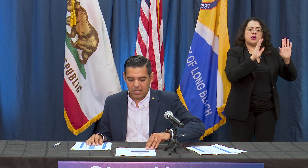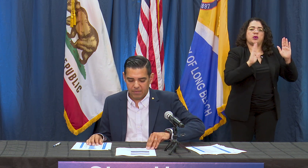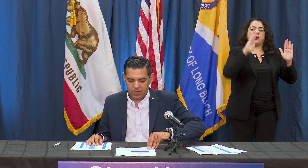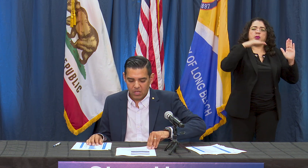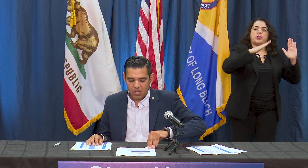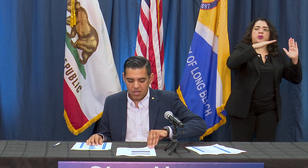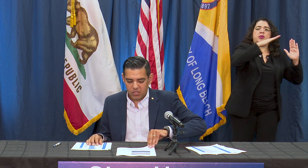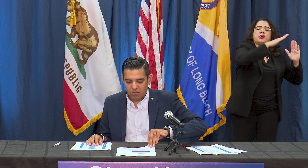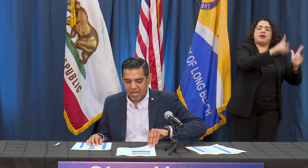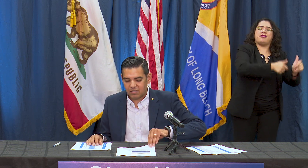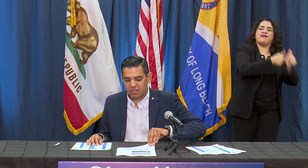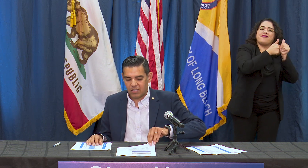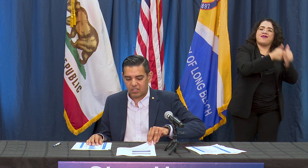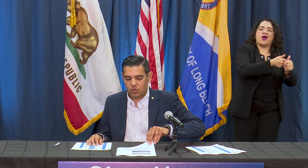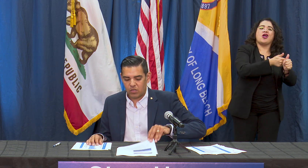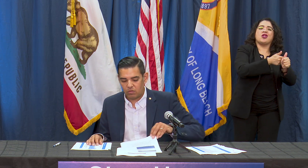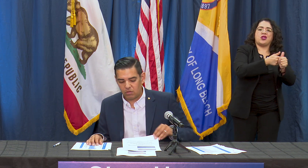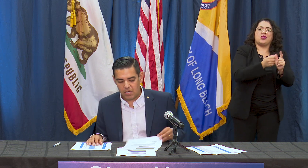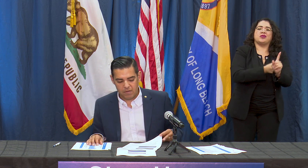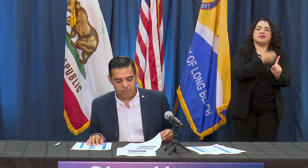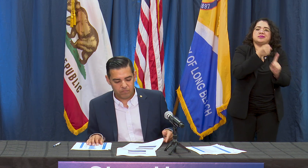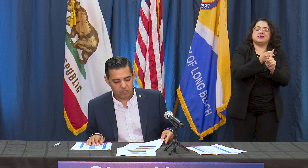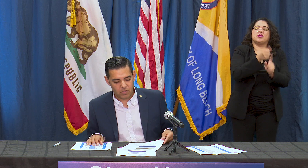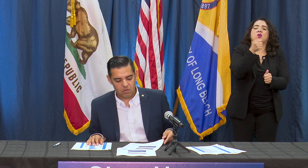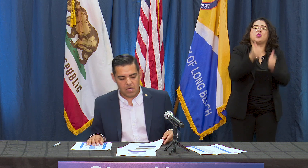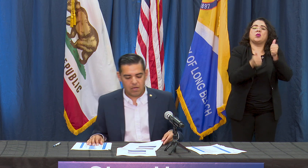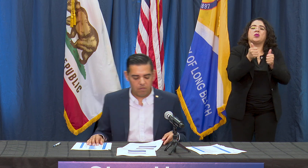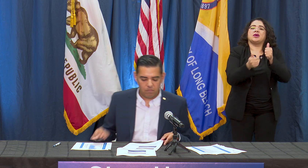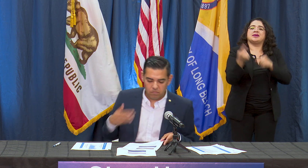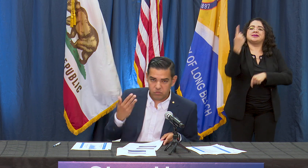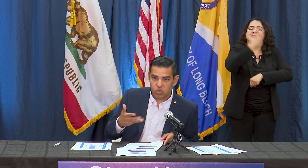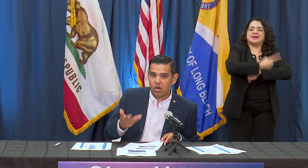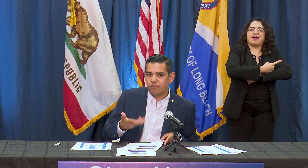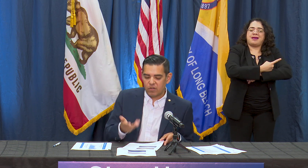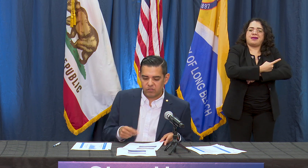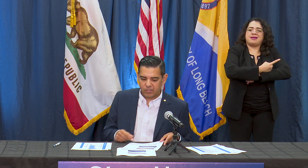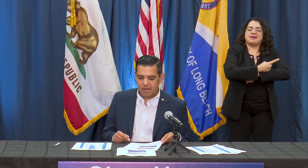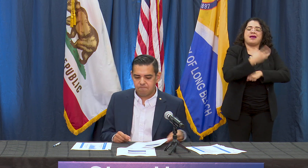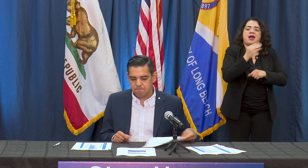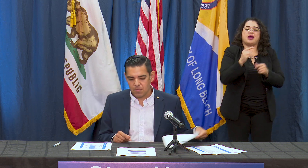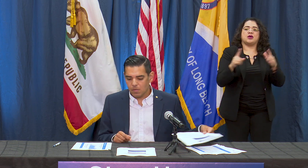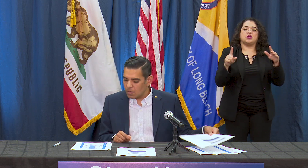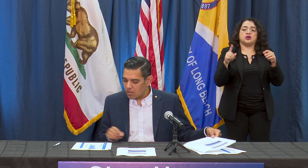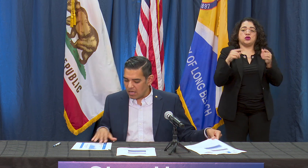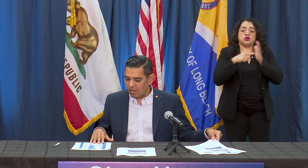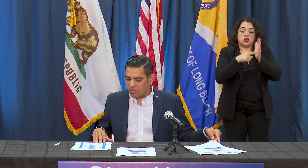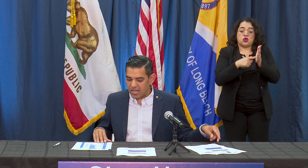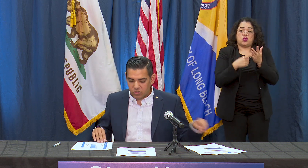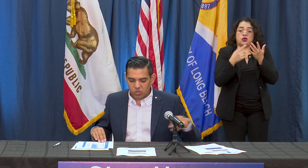date and so that's a critical chart for us to look at. The next chart